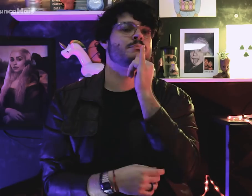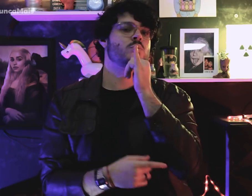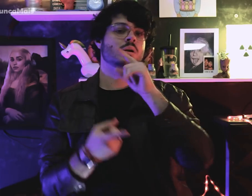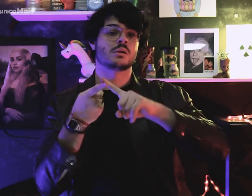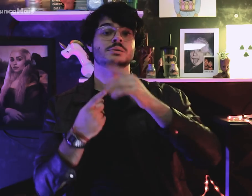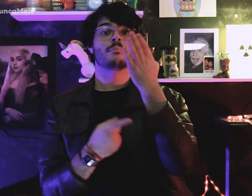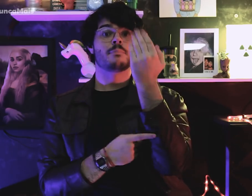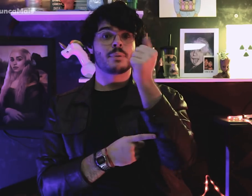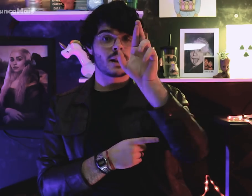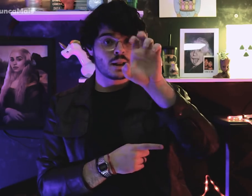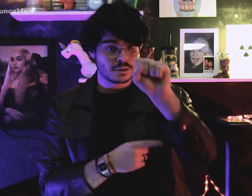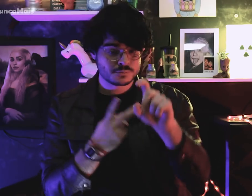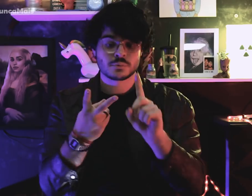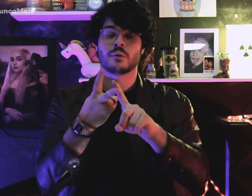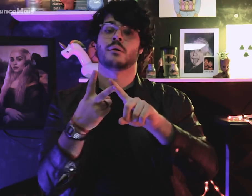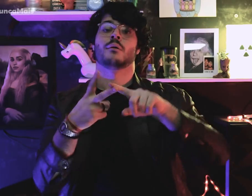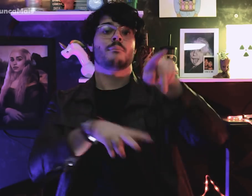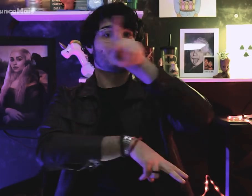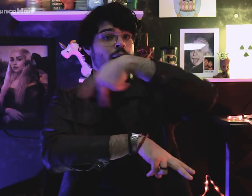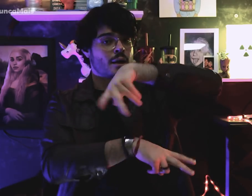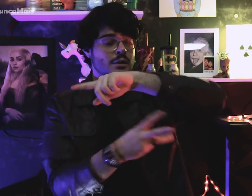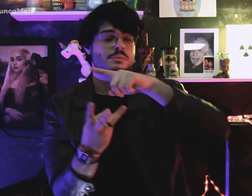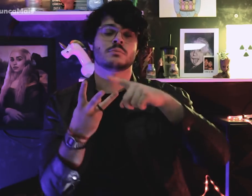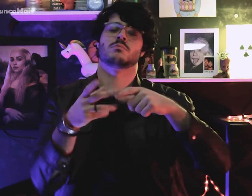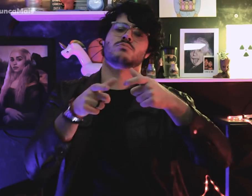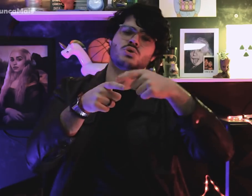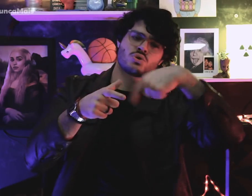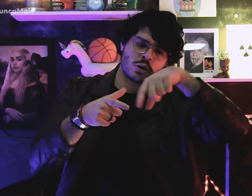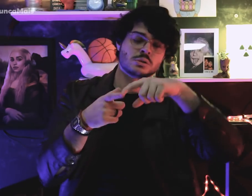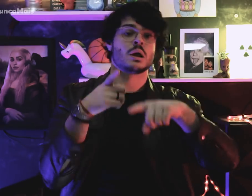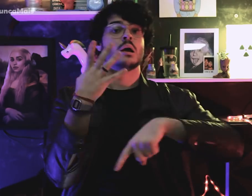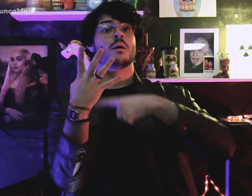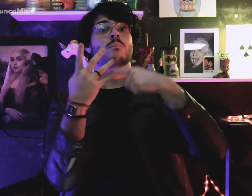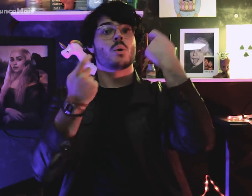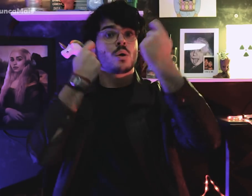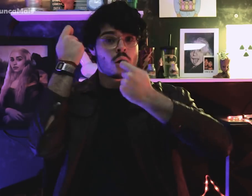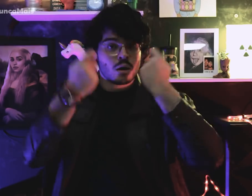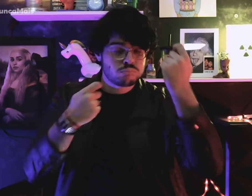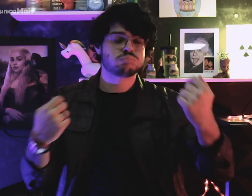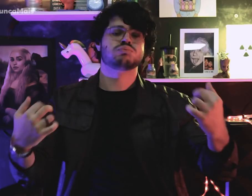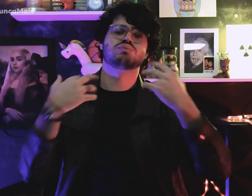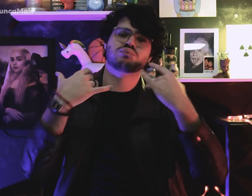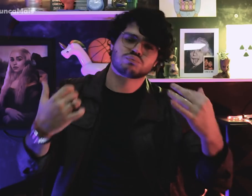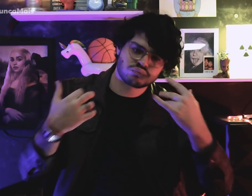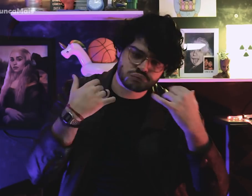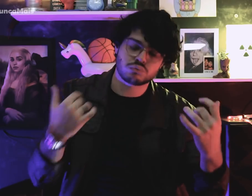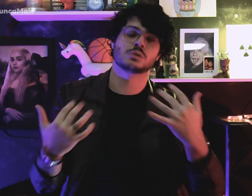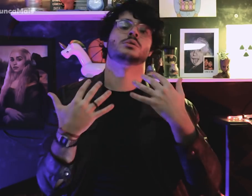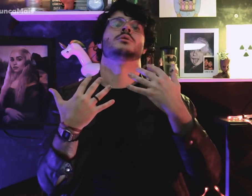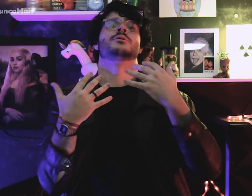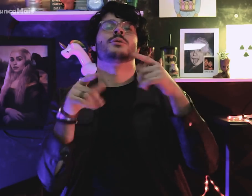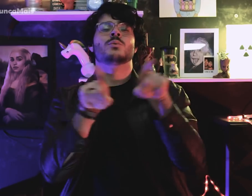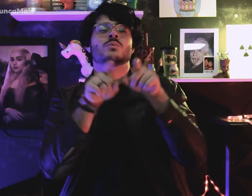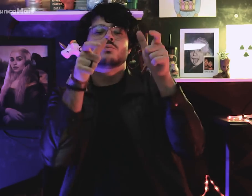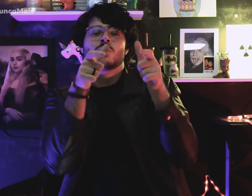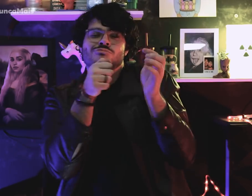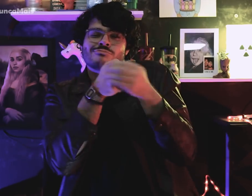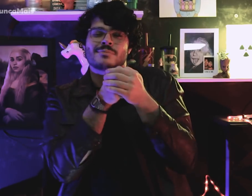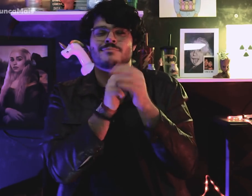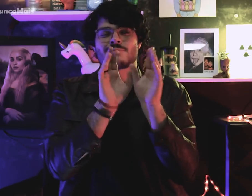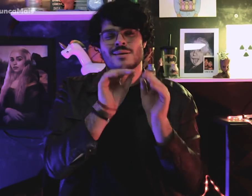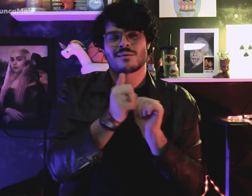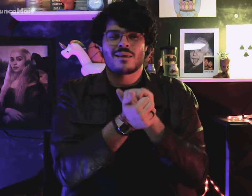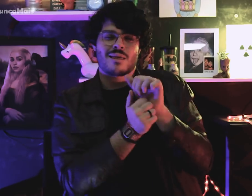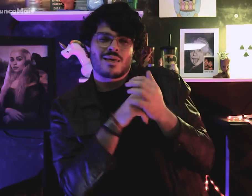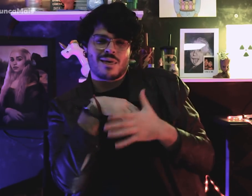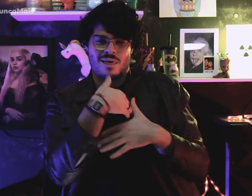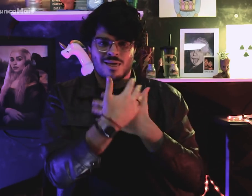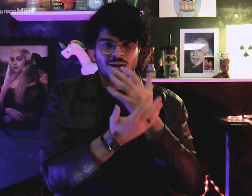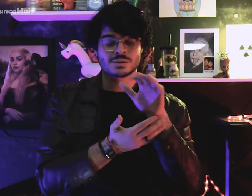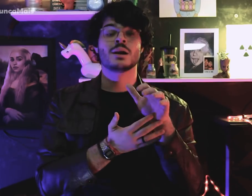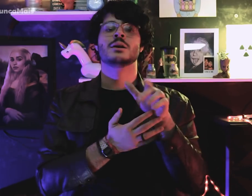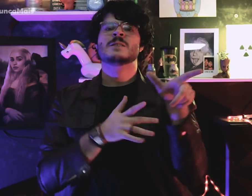parques, praças, bares, boates, saunas, lugares de pegação etc.